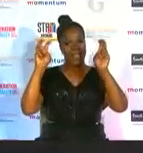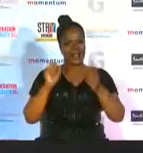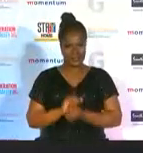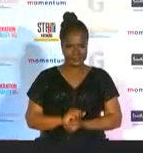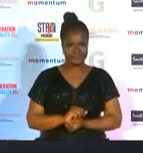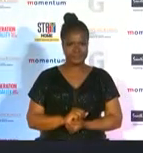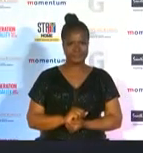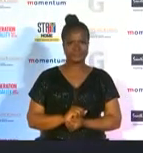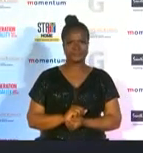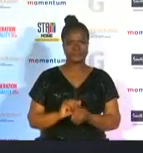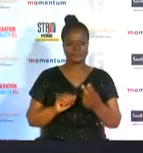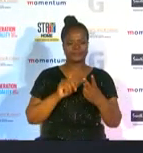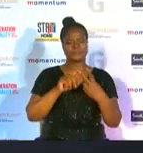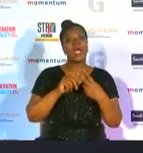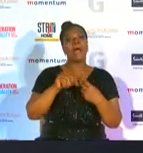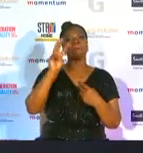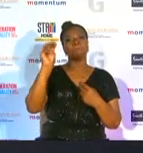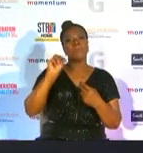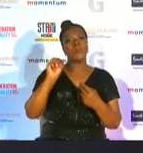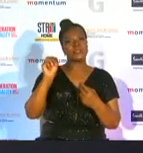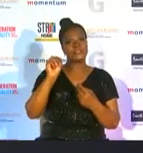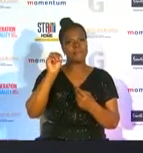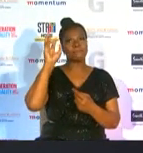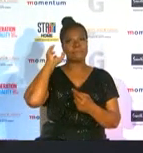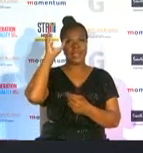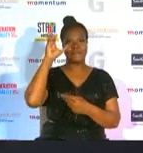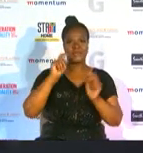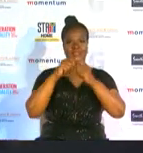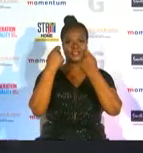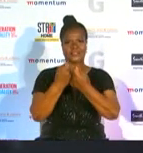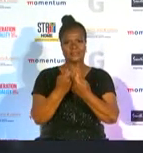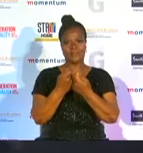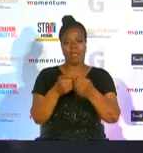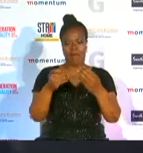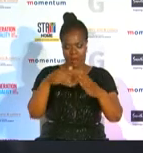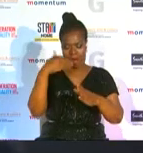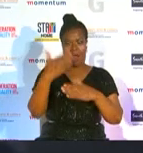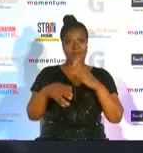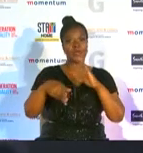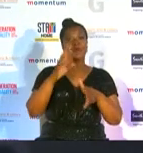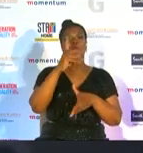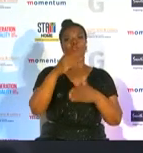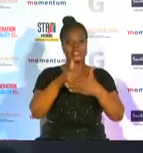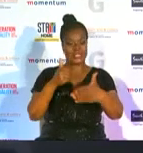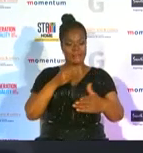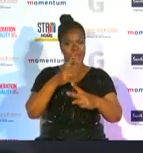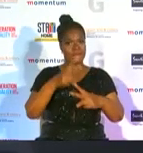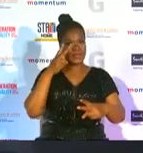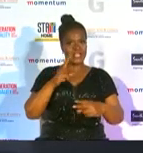momentum protease the pride of the nation after reaching the semi-finals of the women's t20 world cup